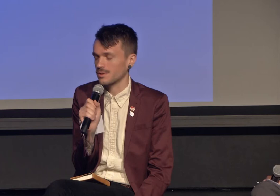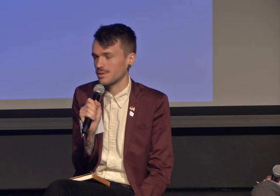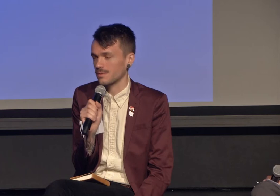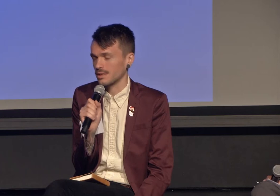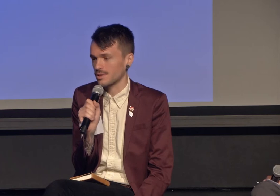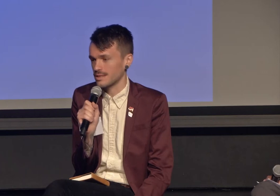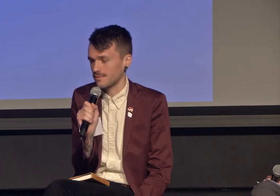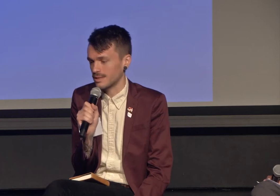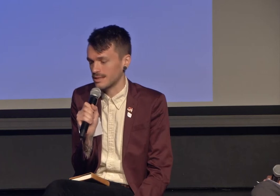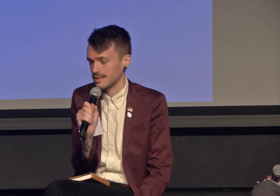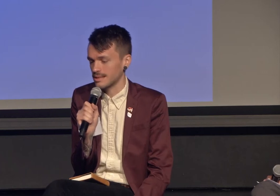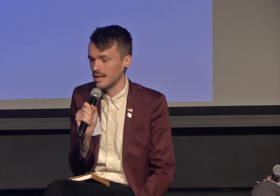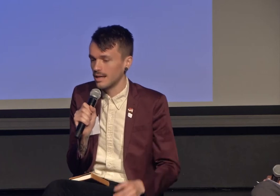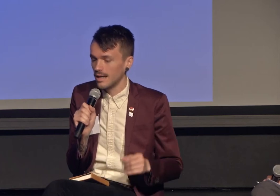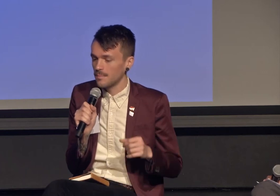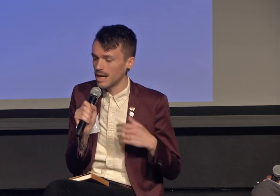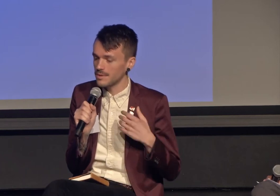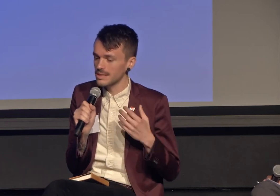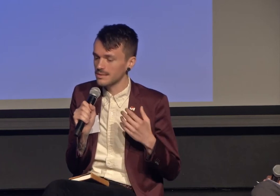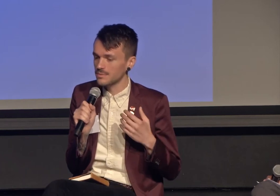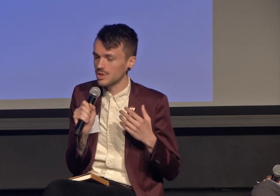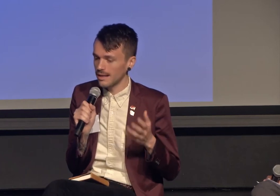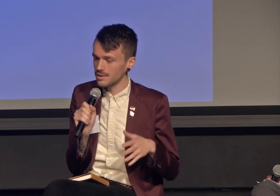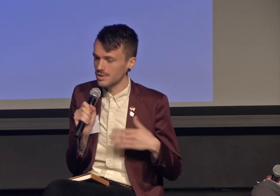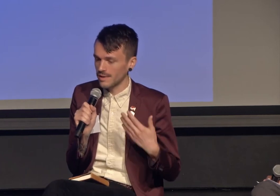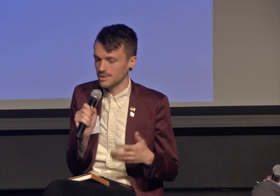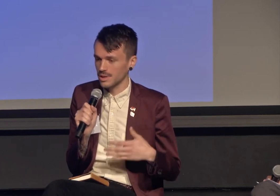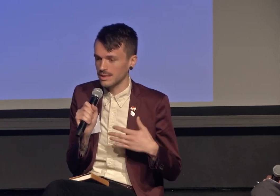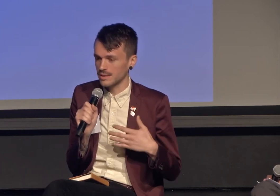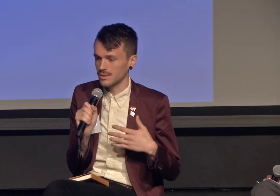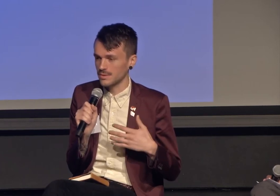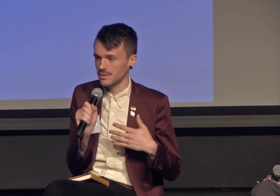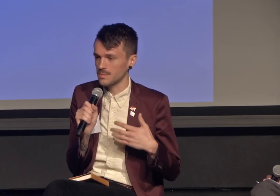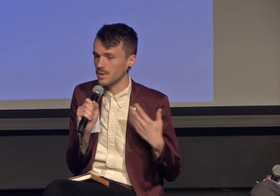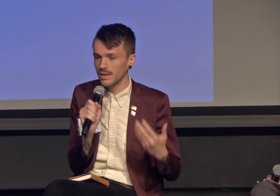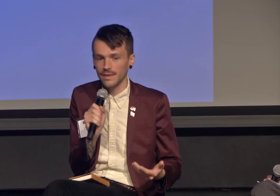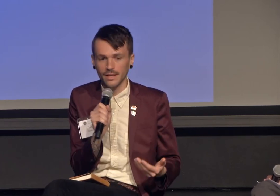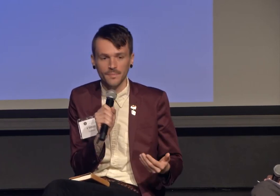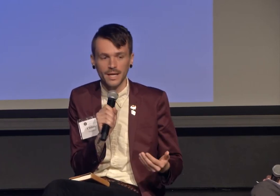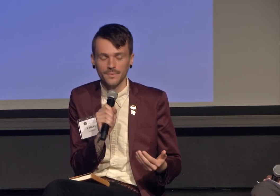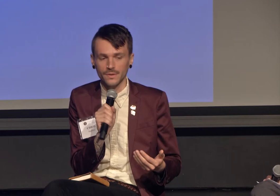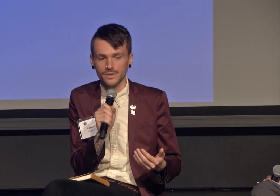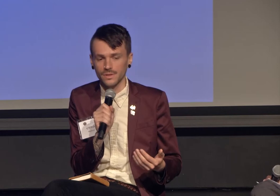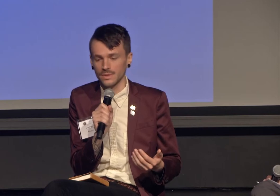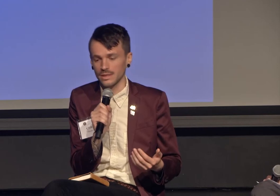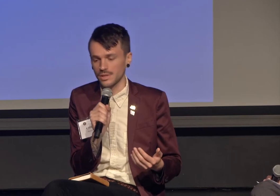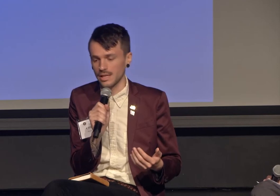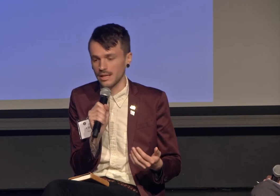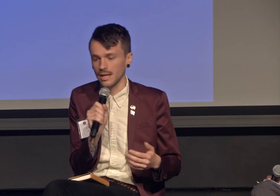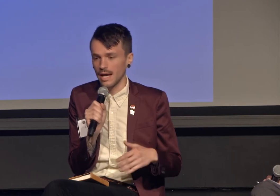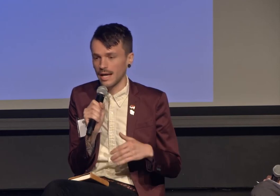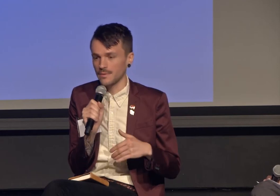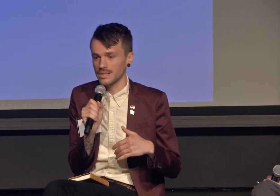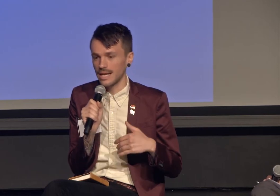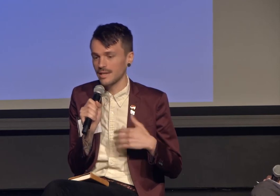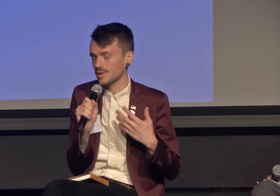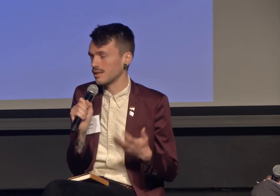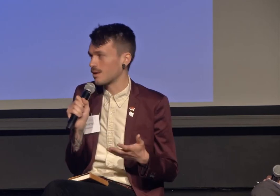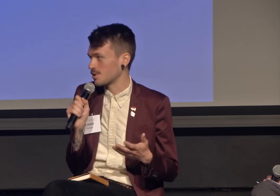to religious differences. But I was challenged eventually to rethink my approach to religion and it was actually largely